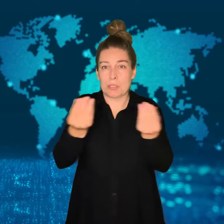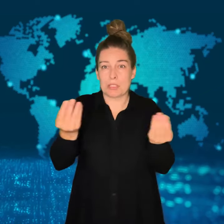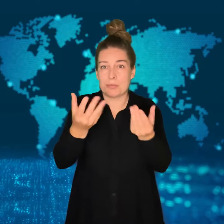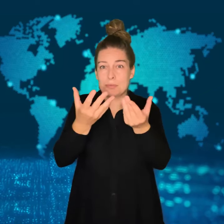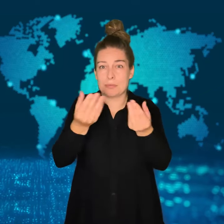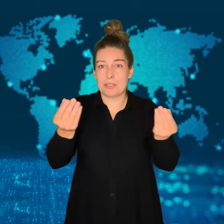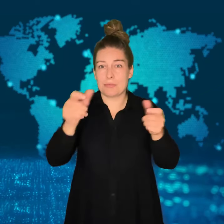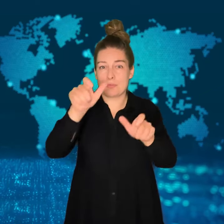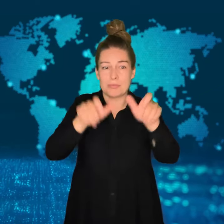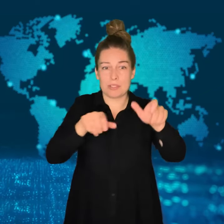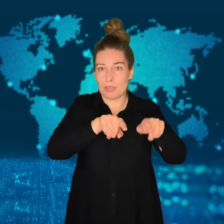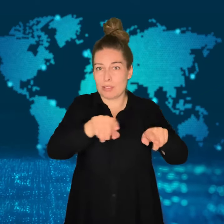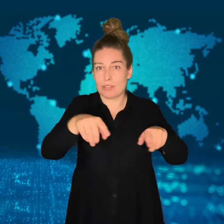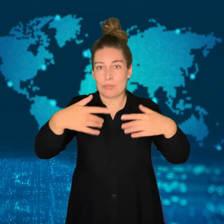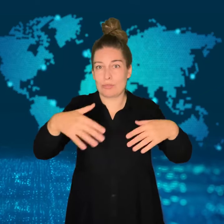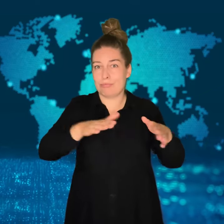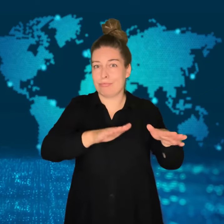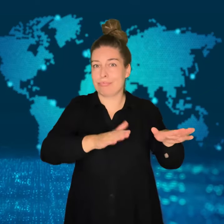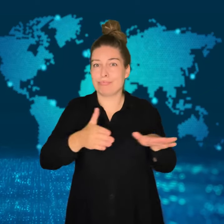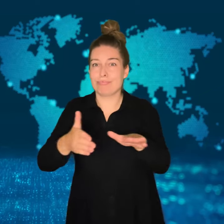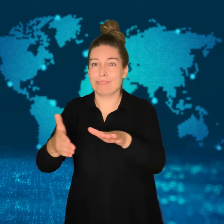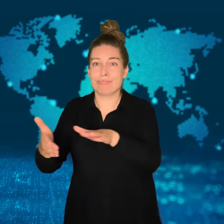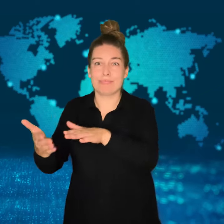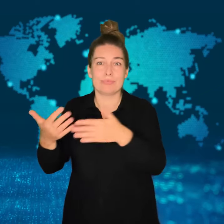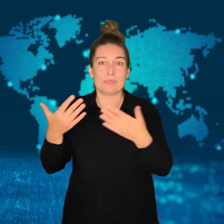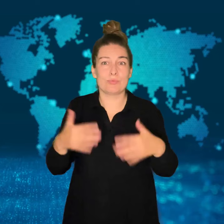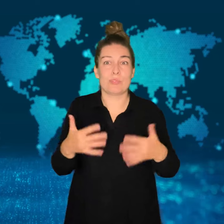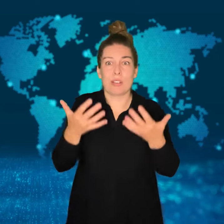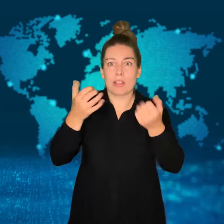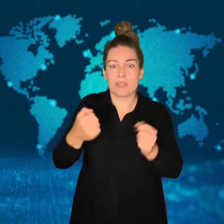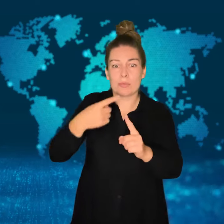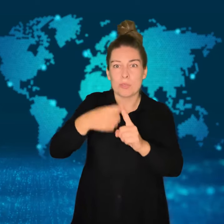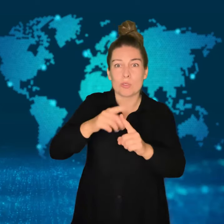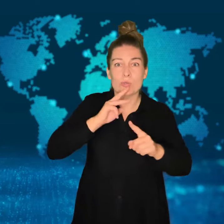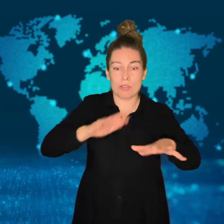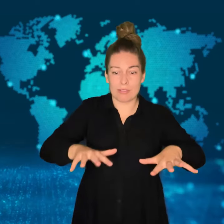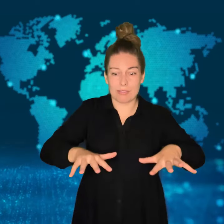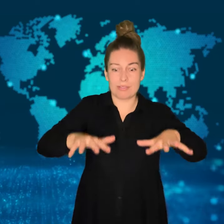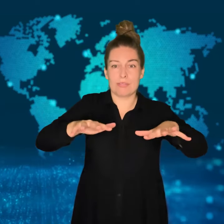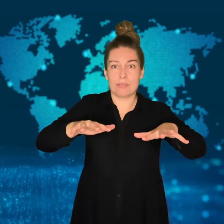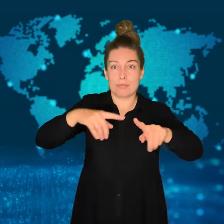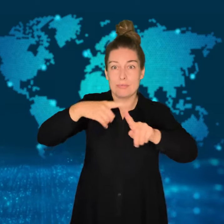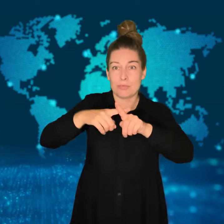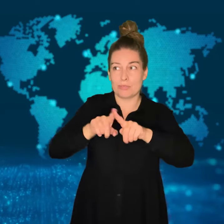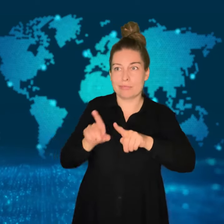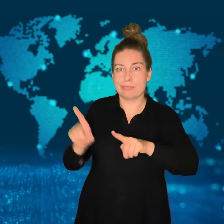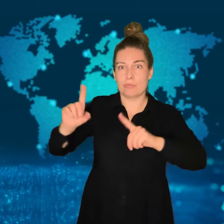Rivers that come from the mountains contributed to the flooding.